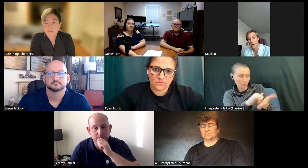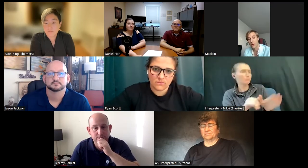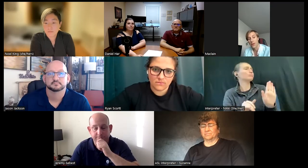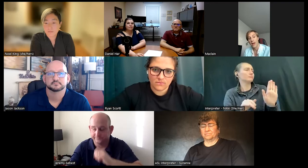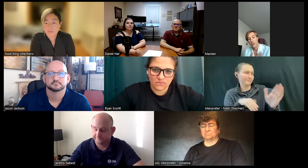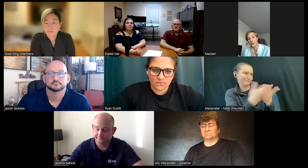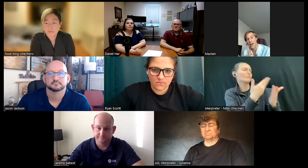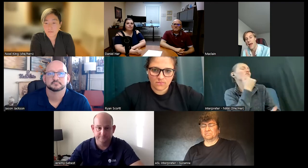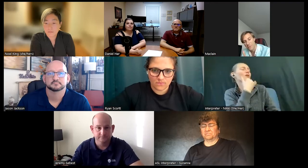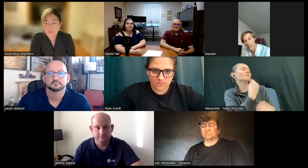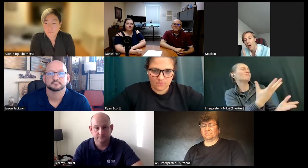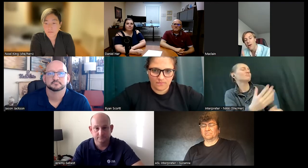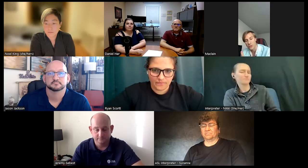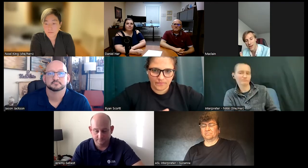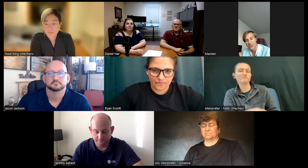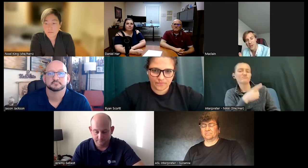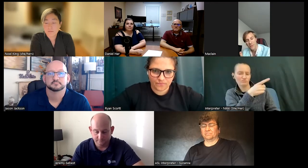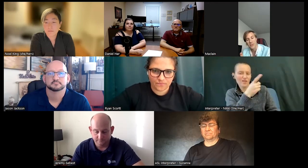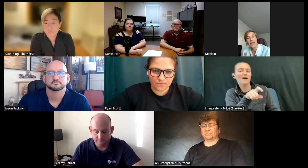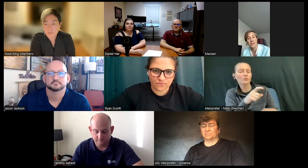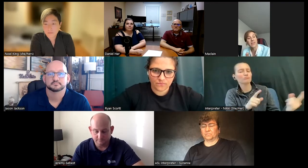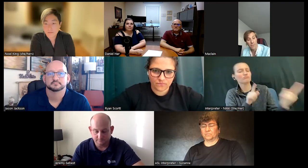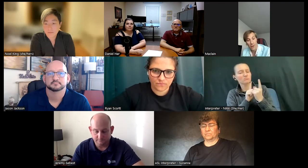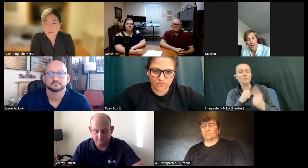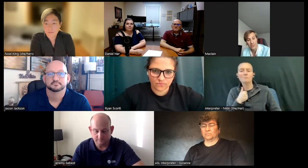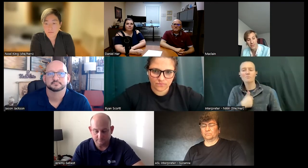wrong and then you're gonna have to apologize for saying things are possible